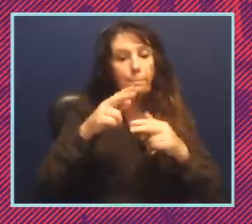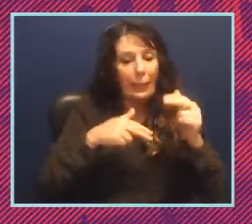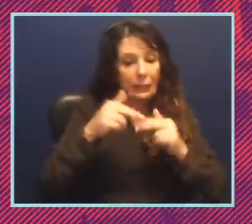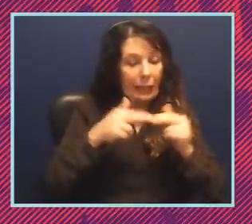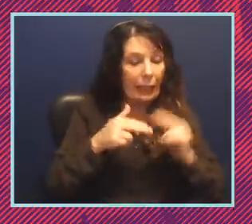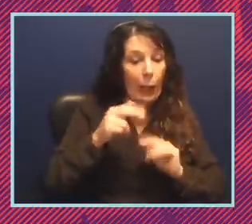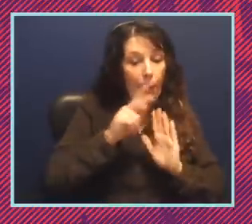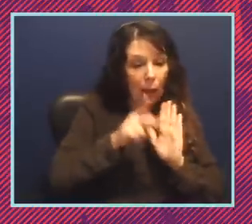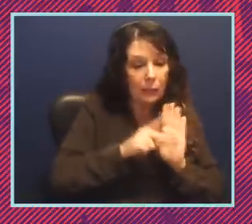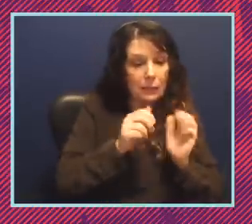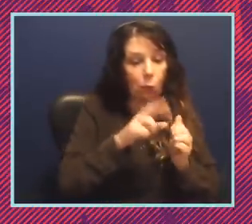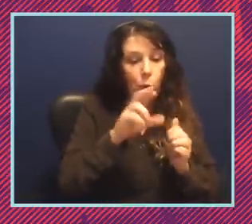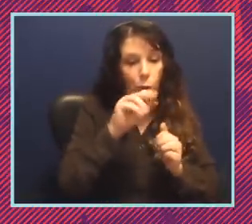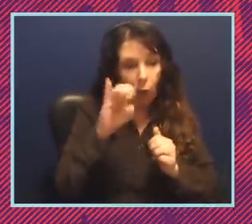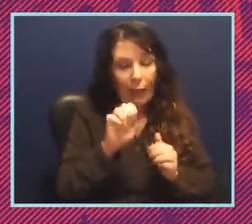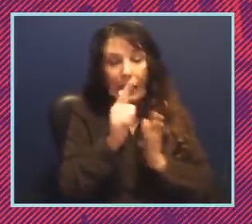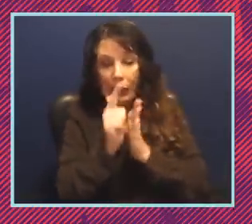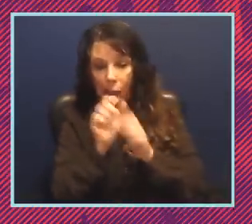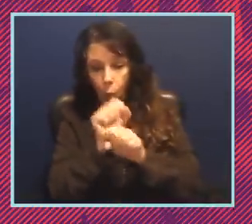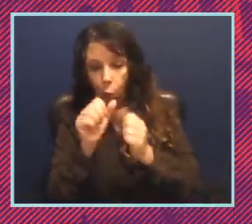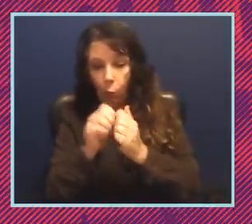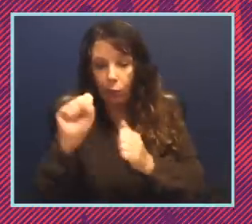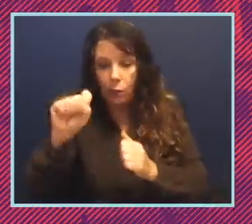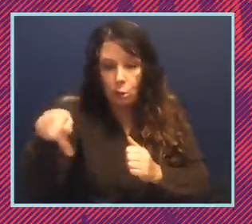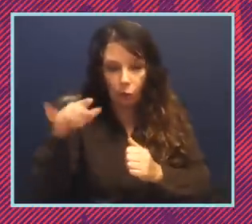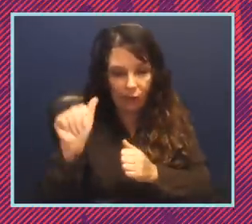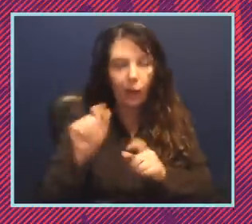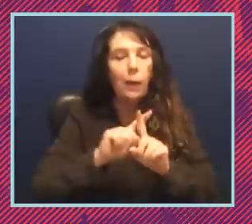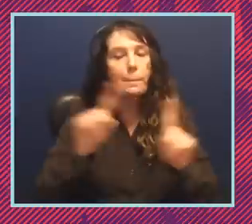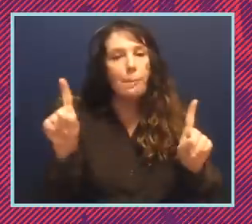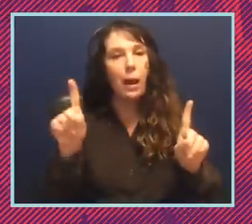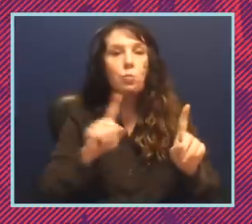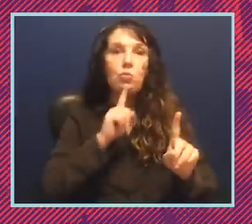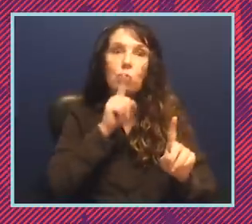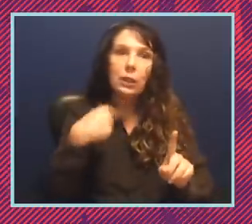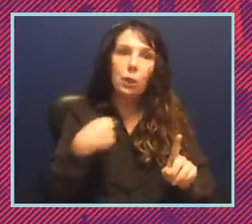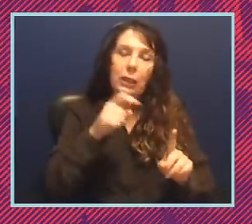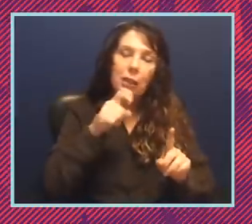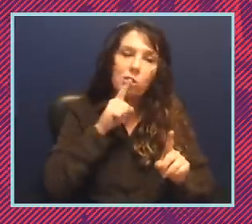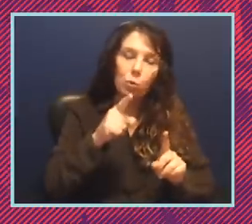legal work with sophia and other folks but we're also going to build really intensively with a lot